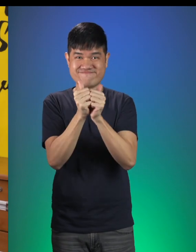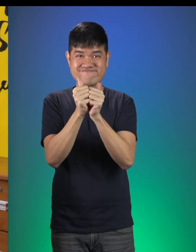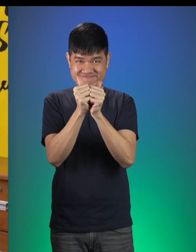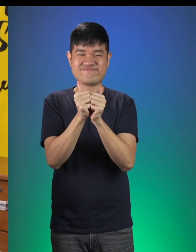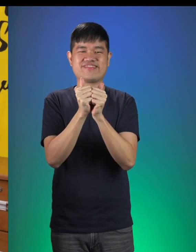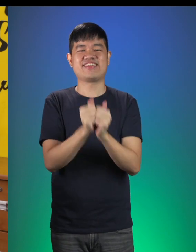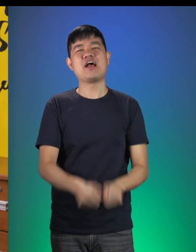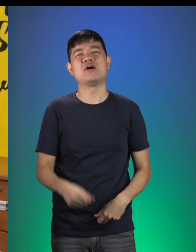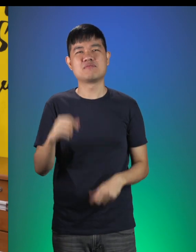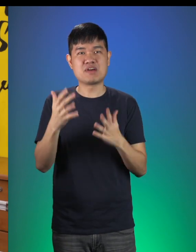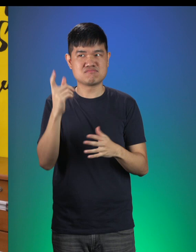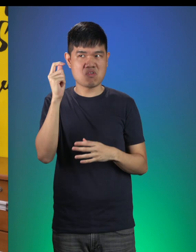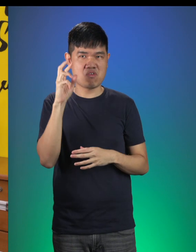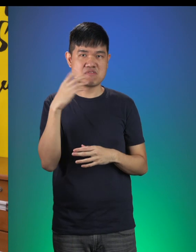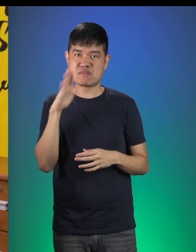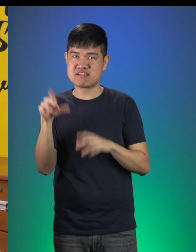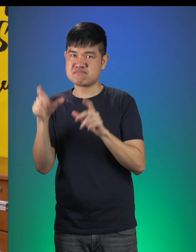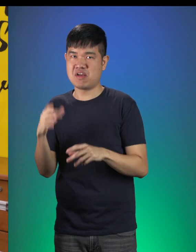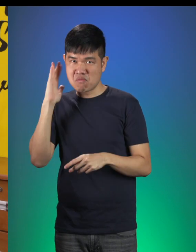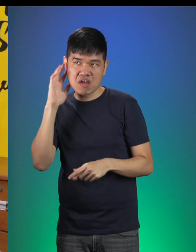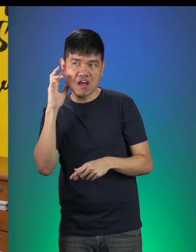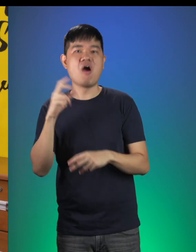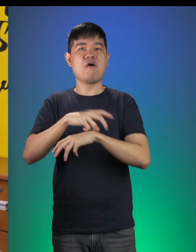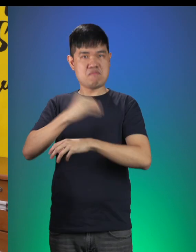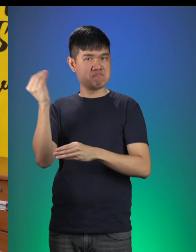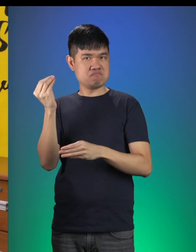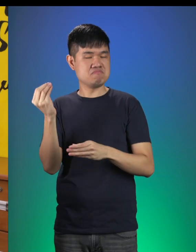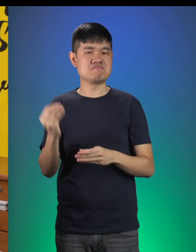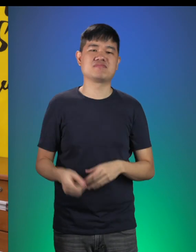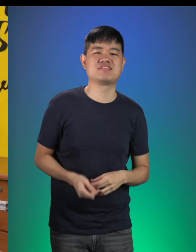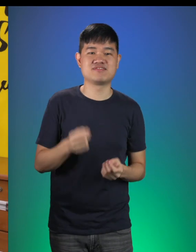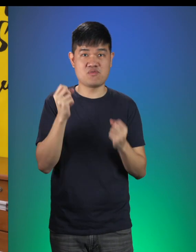and if the Troll hears us he might come out. So let’s try it together.